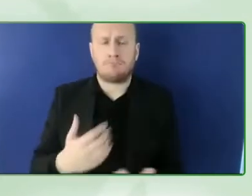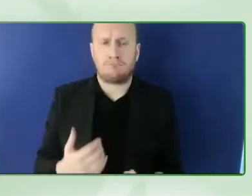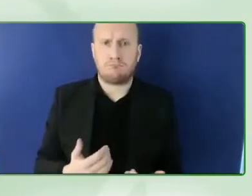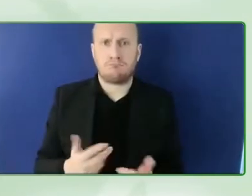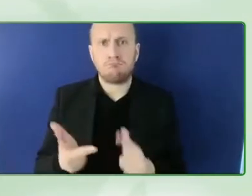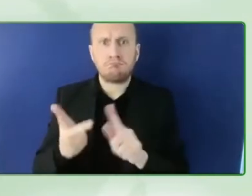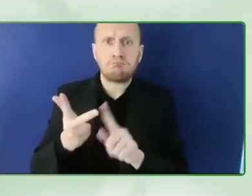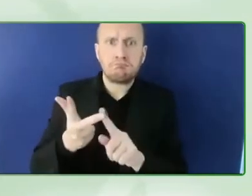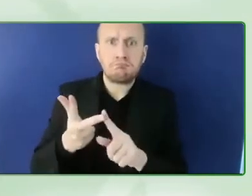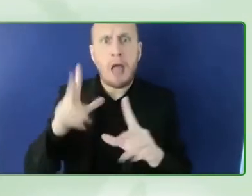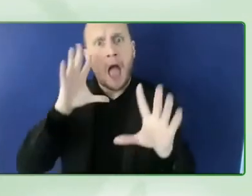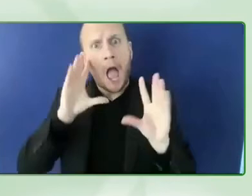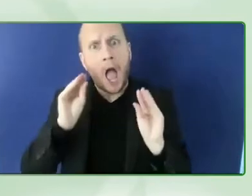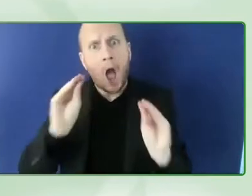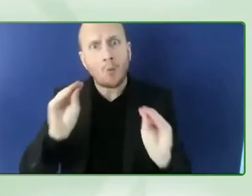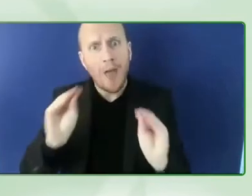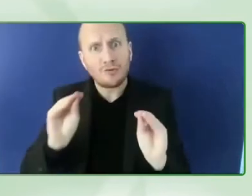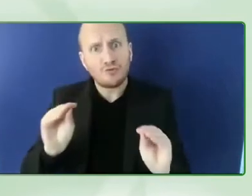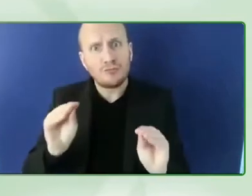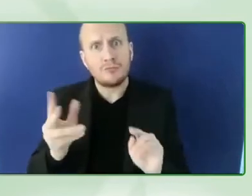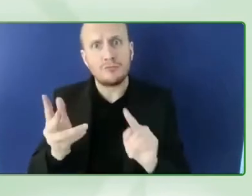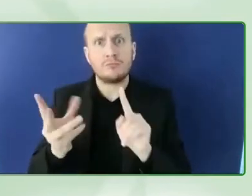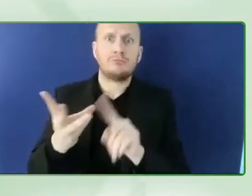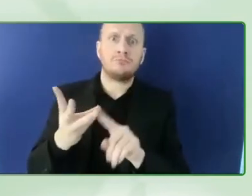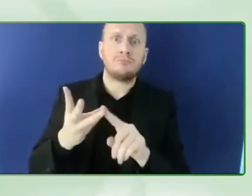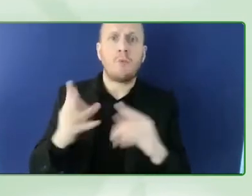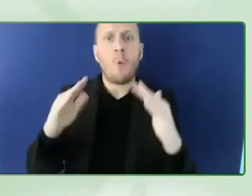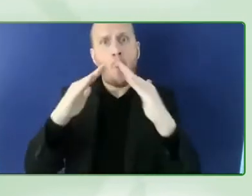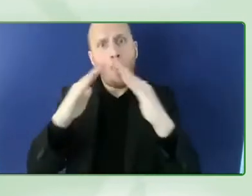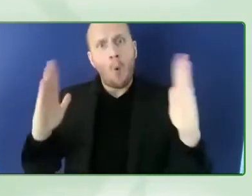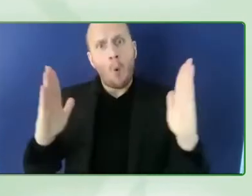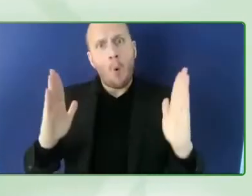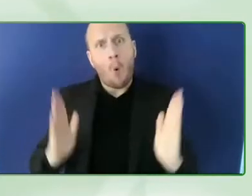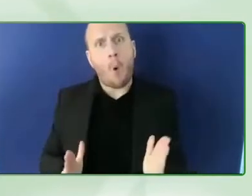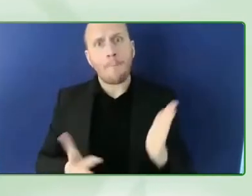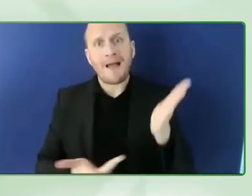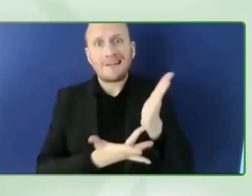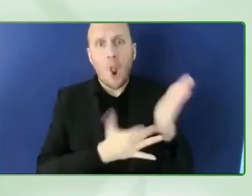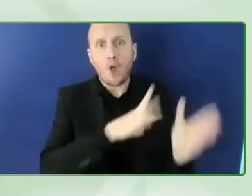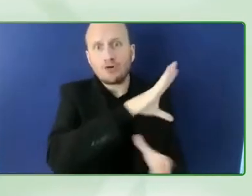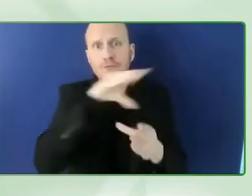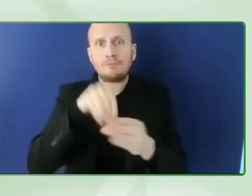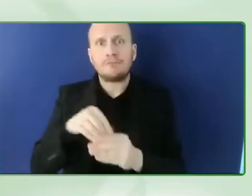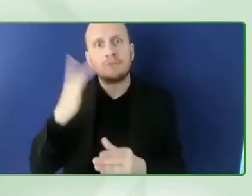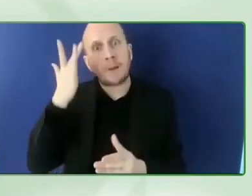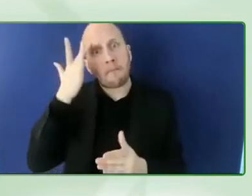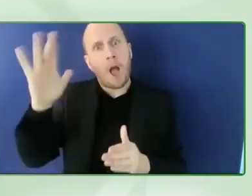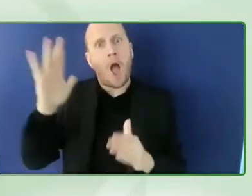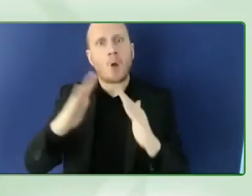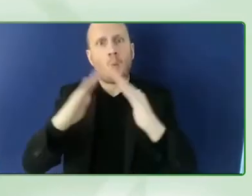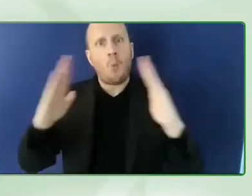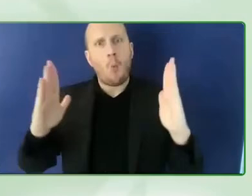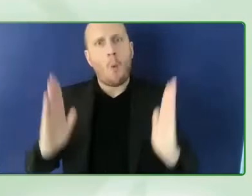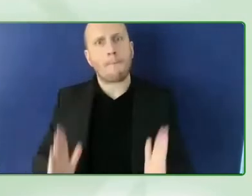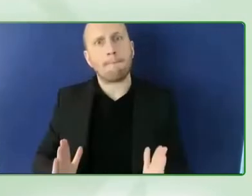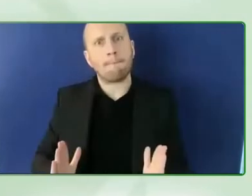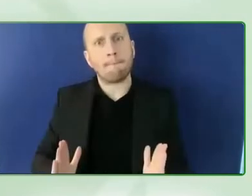of those areas okay we have things that we have to develop in order to have an accessible future